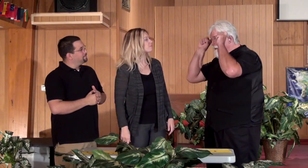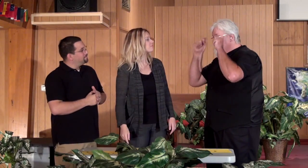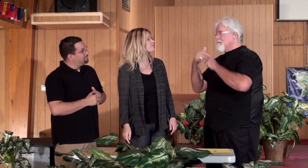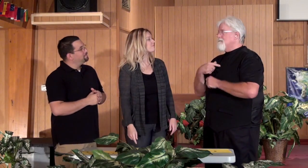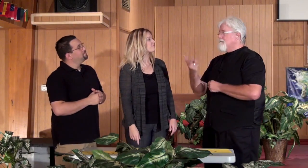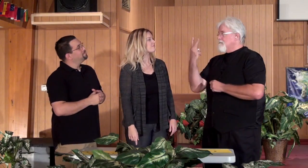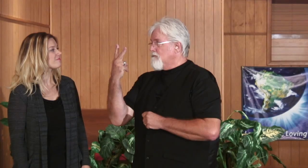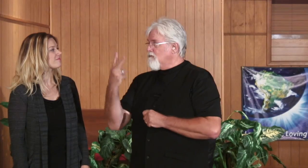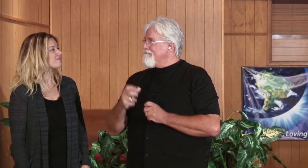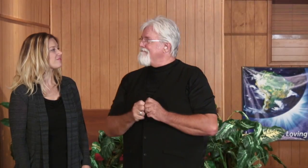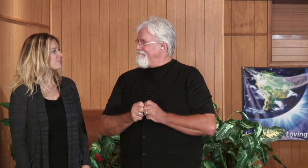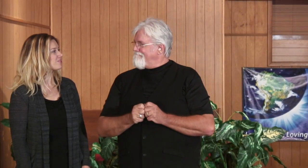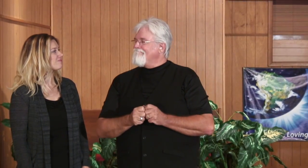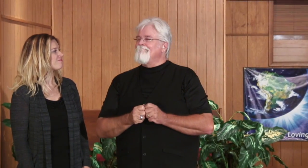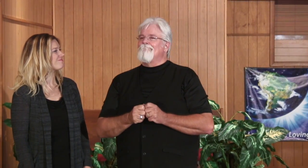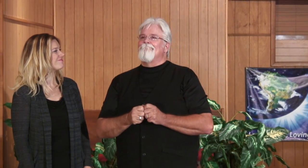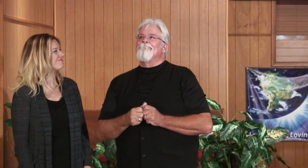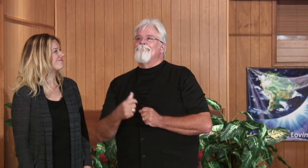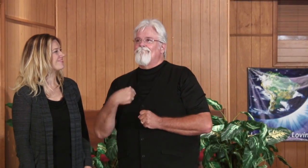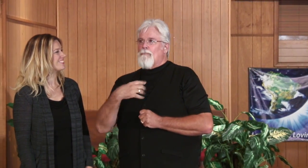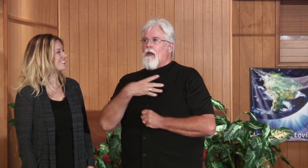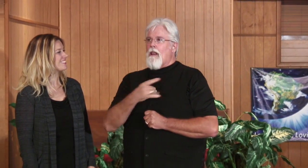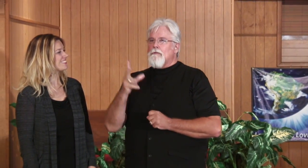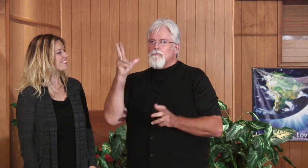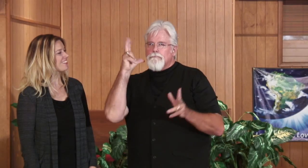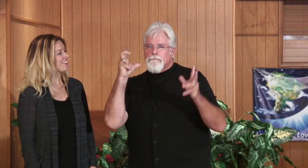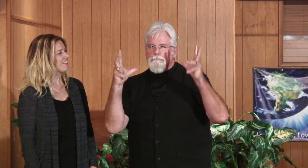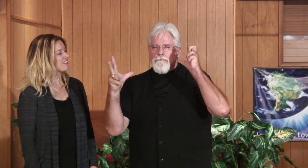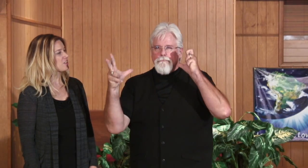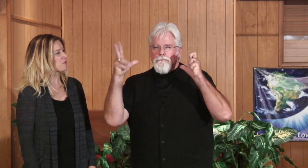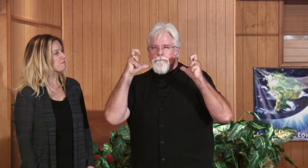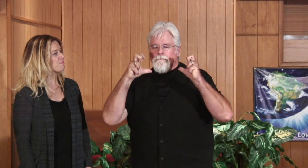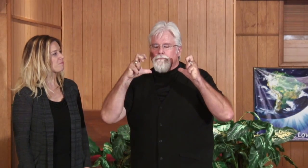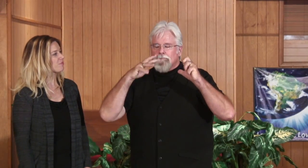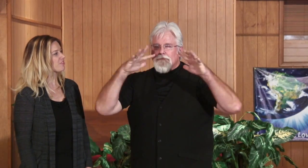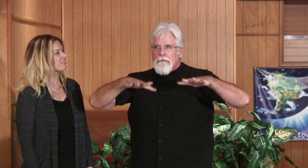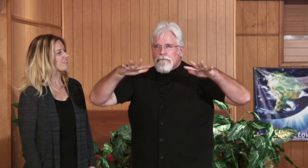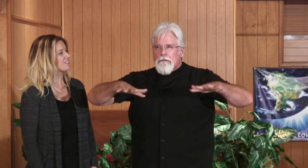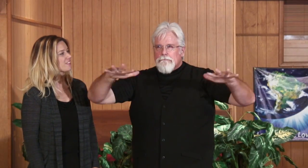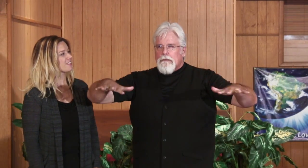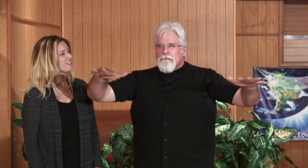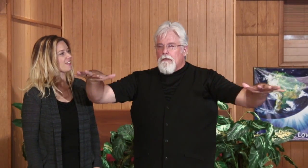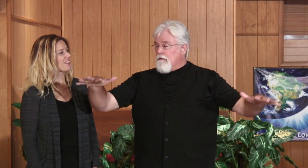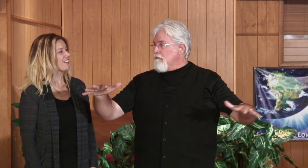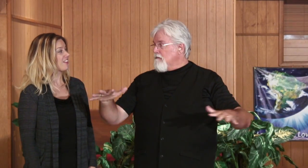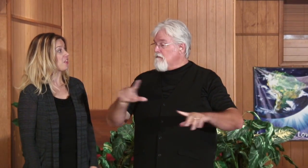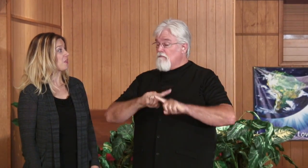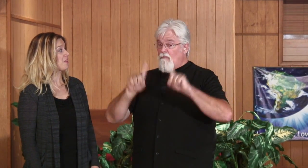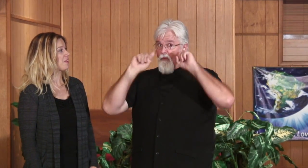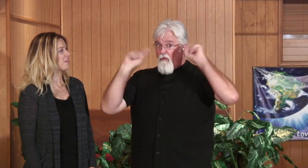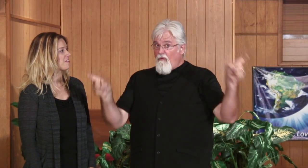Mark: I have two hearing aids. I like to hear environmental sounds and vibrations. Take